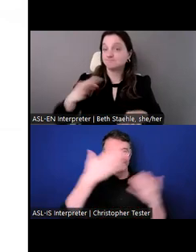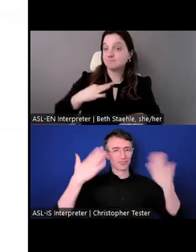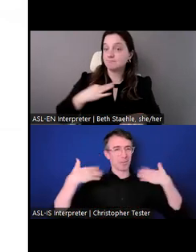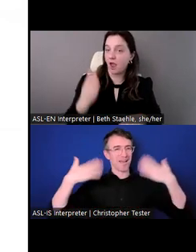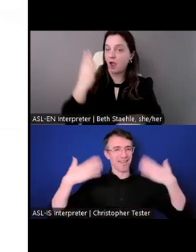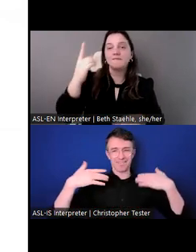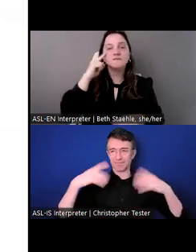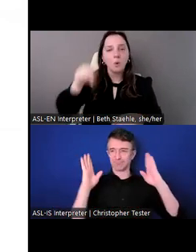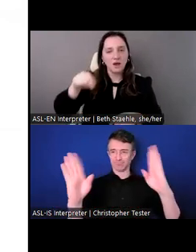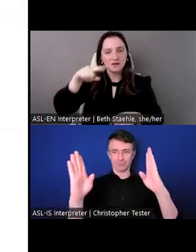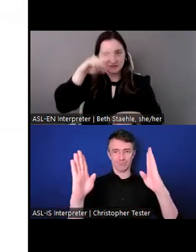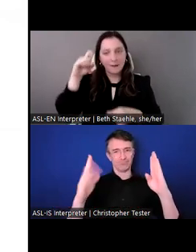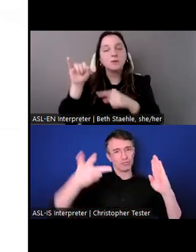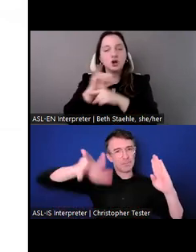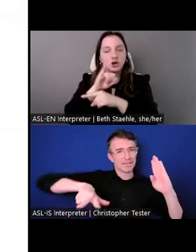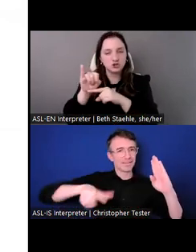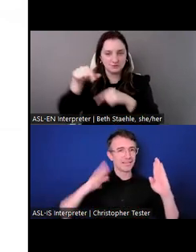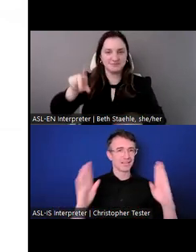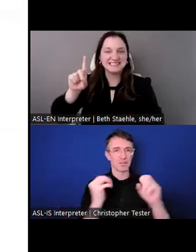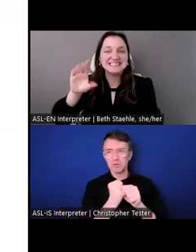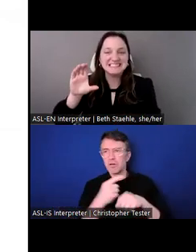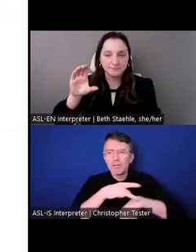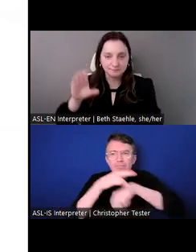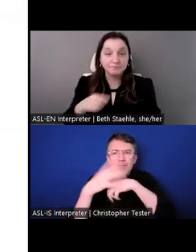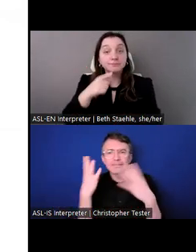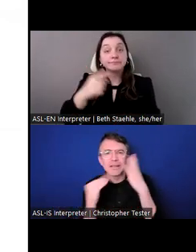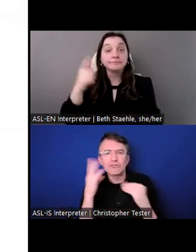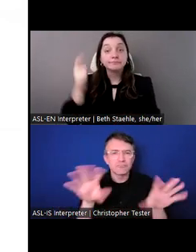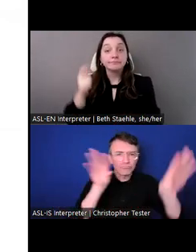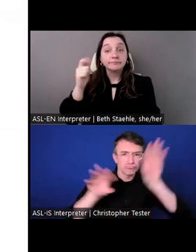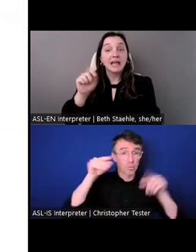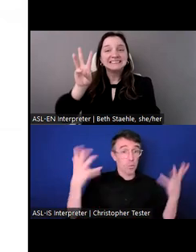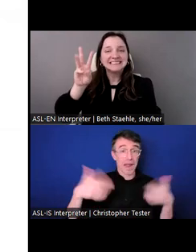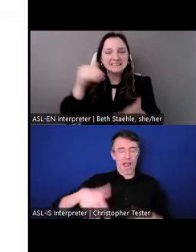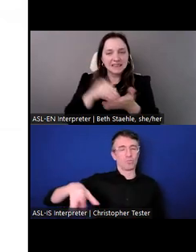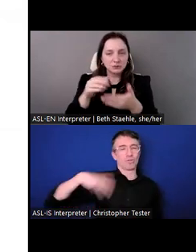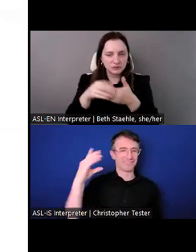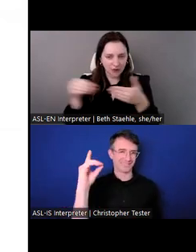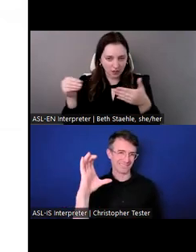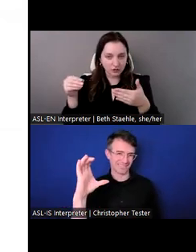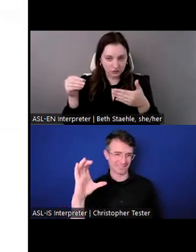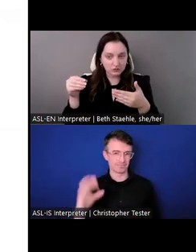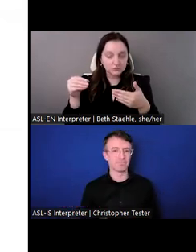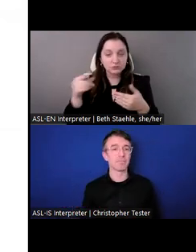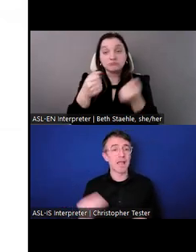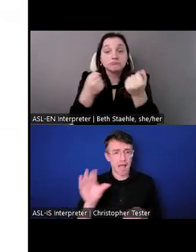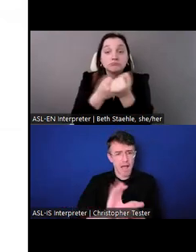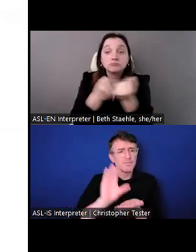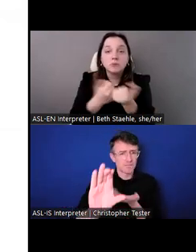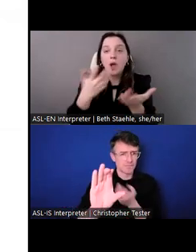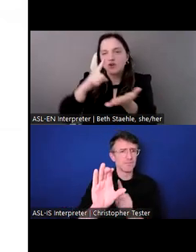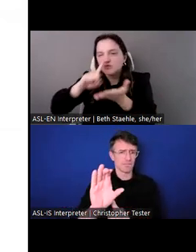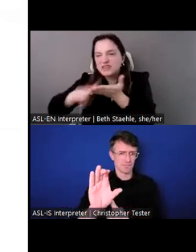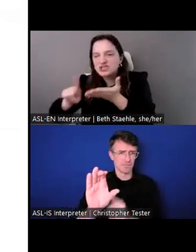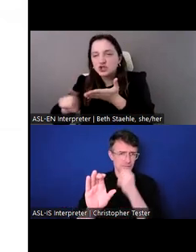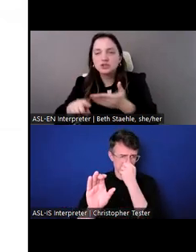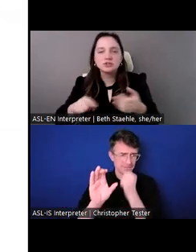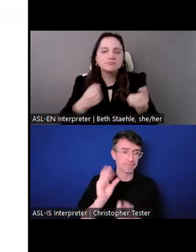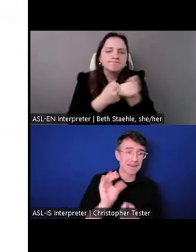D.C It's a $6,000stipend.